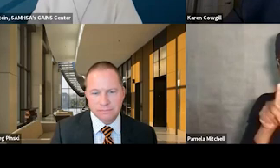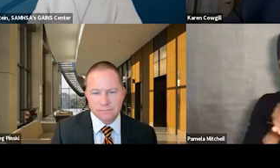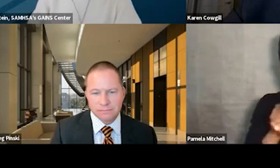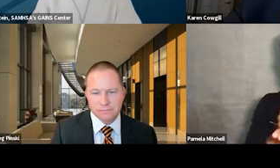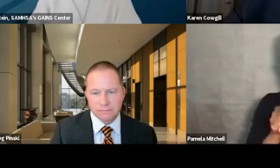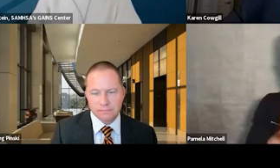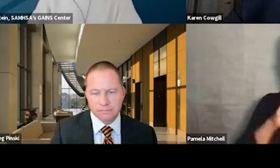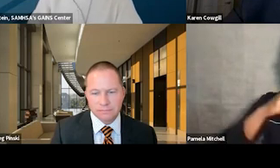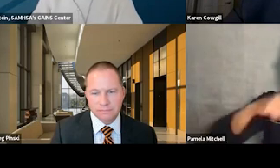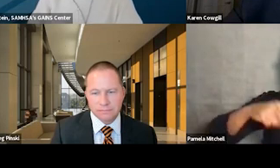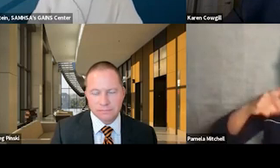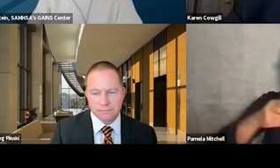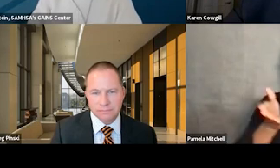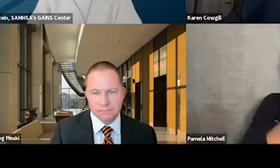to treatment courts across the United States.